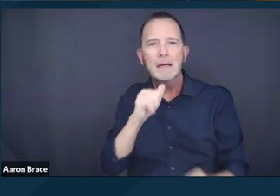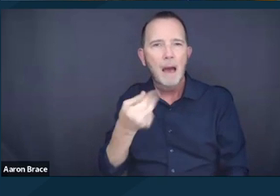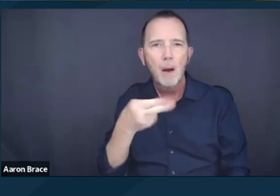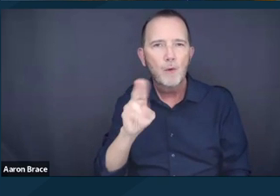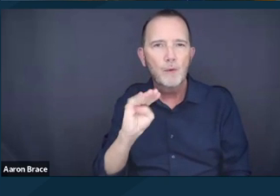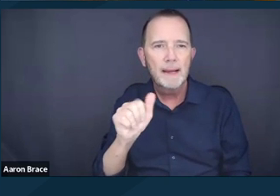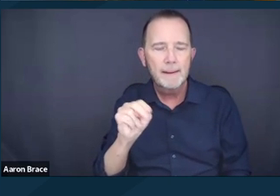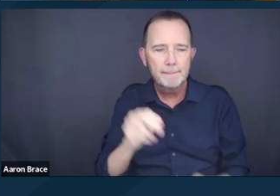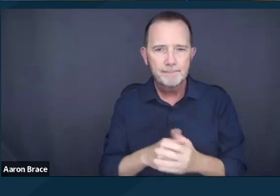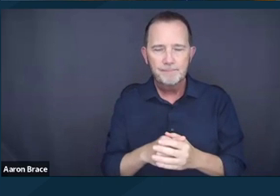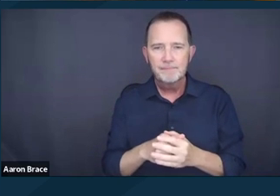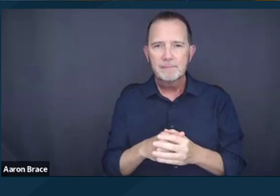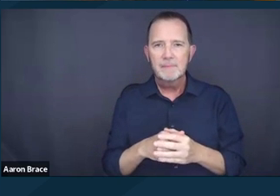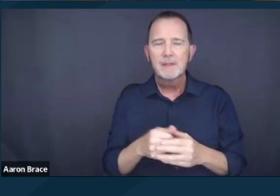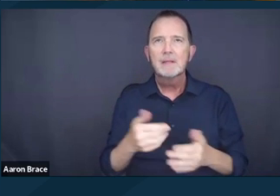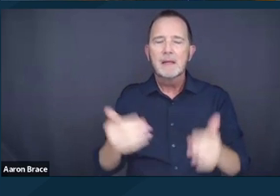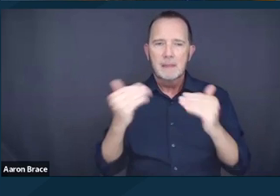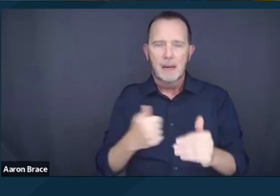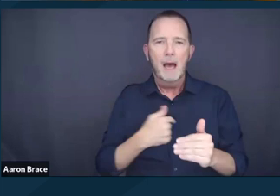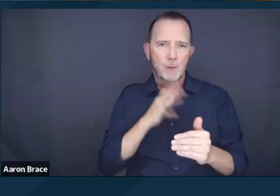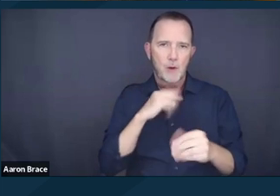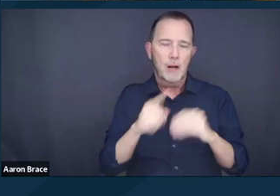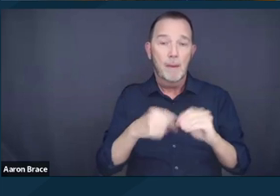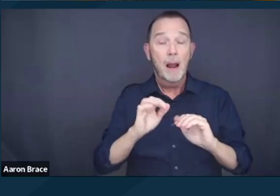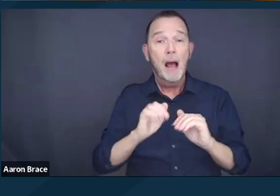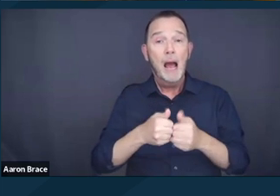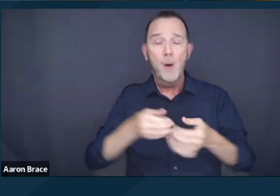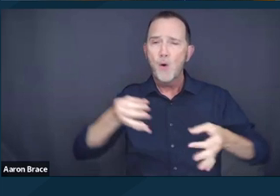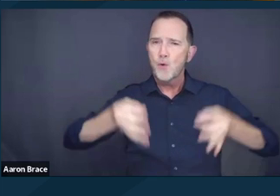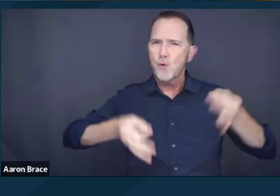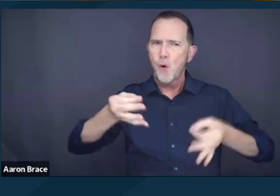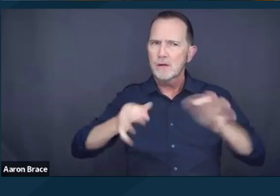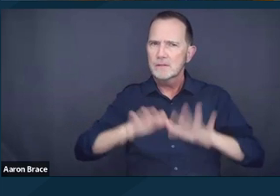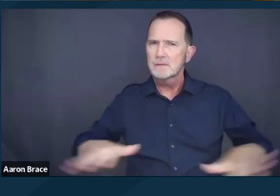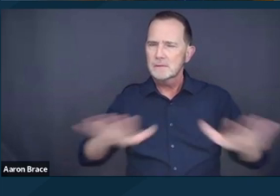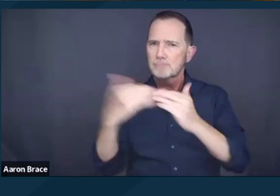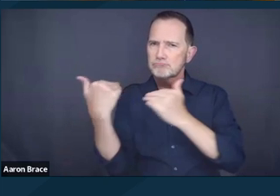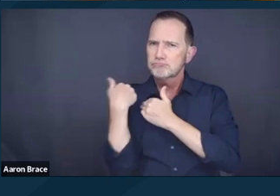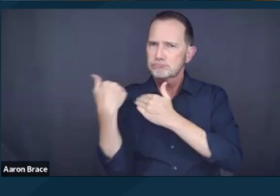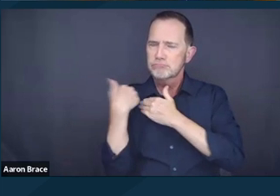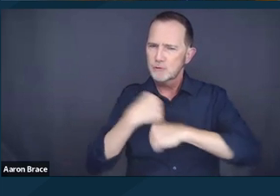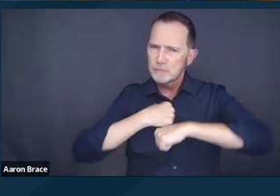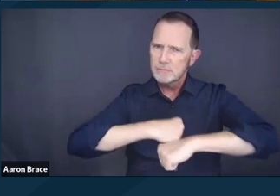the roles and limits of courts in enforcing rights for people with disabilities and people living in poverty.